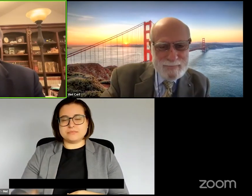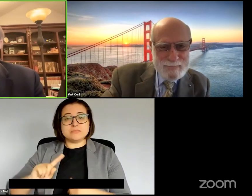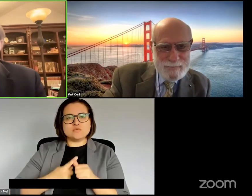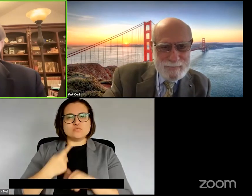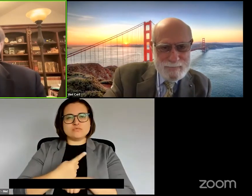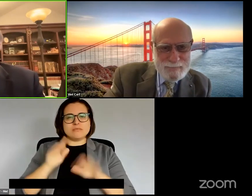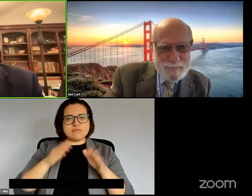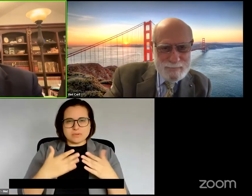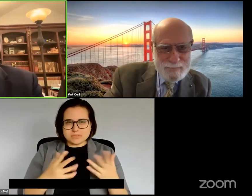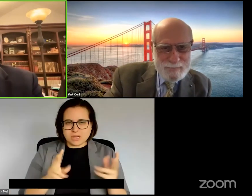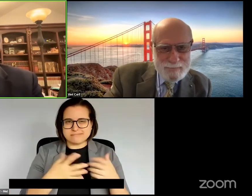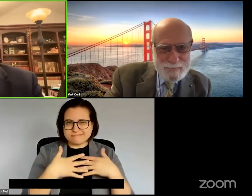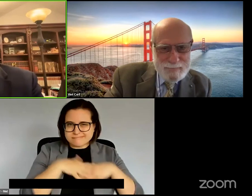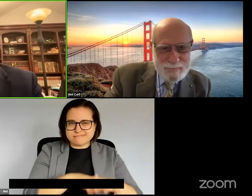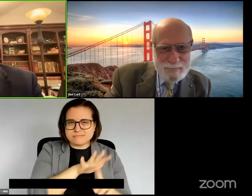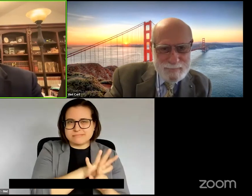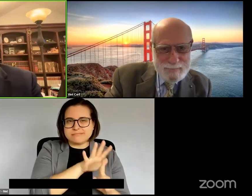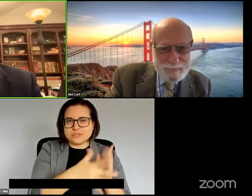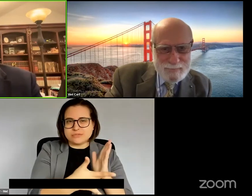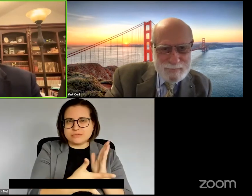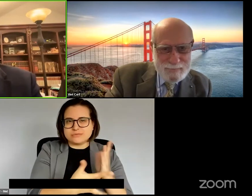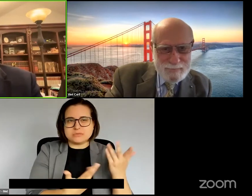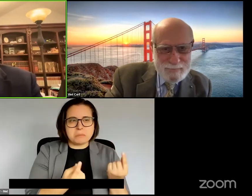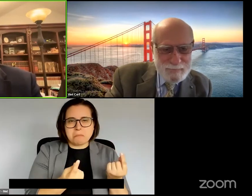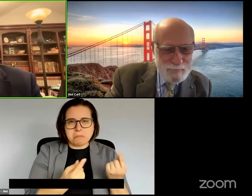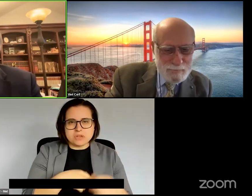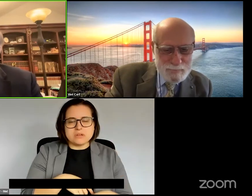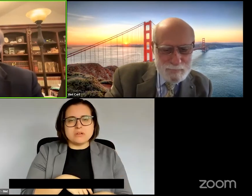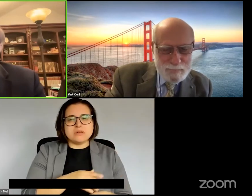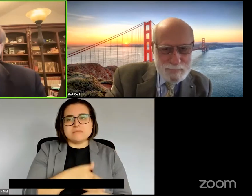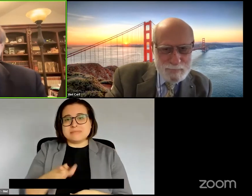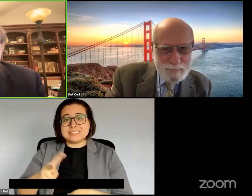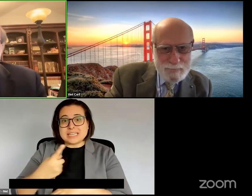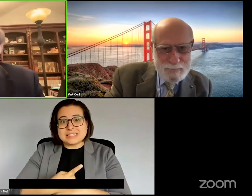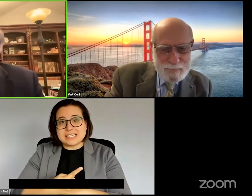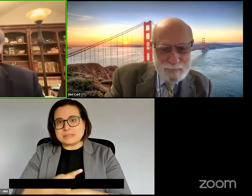where is it going to be, the second day is all focused on, oh boy -- so what are we going